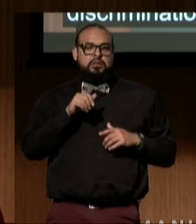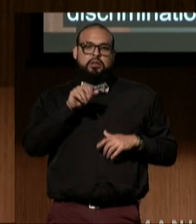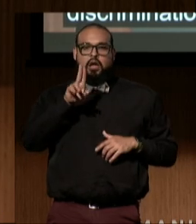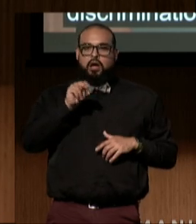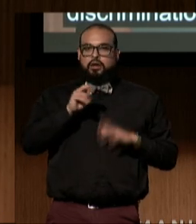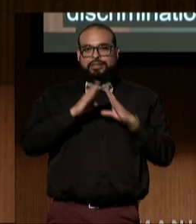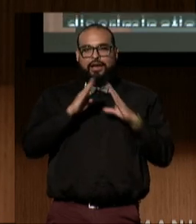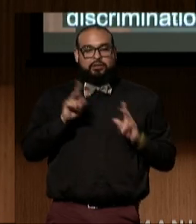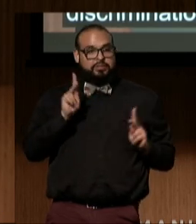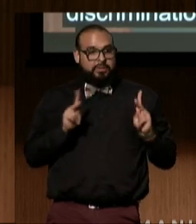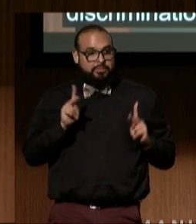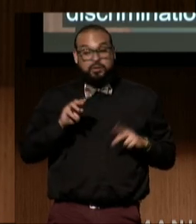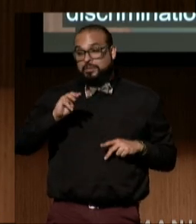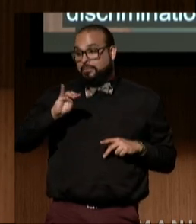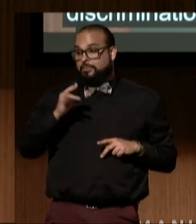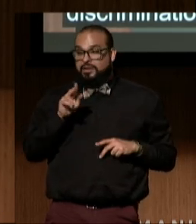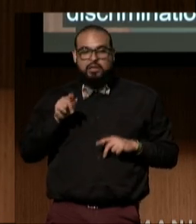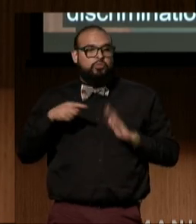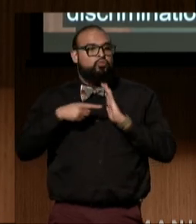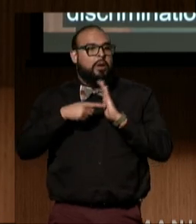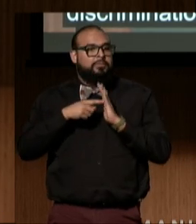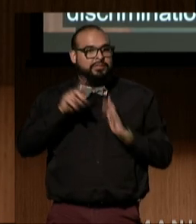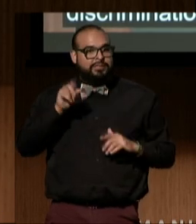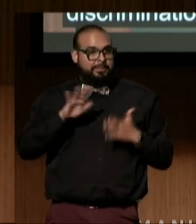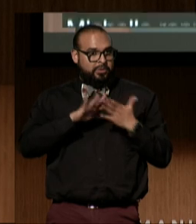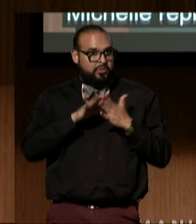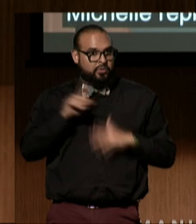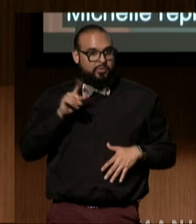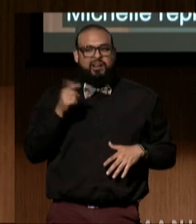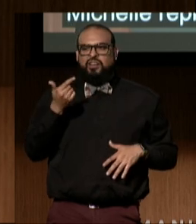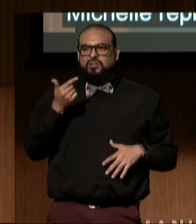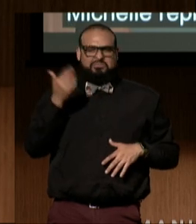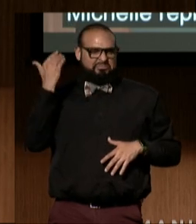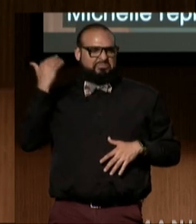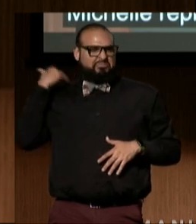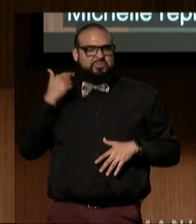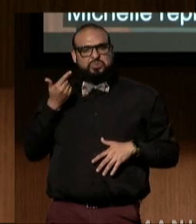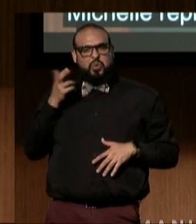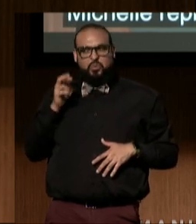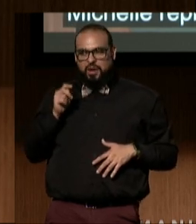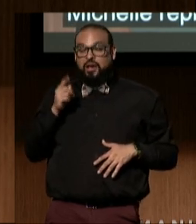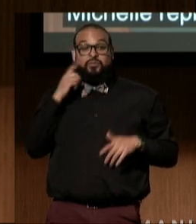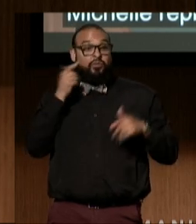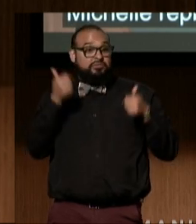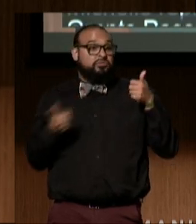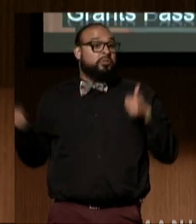Michelle represented the disability community in Grants Pass, the Supreme Court case that ruled